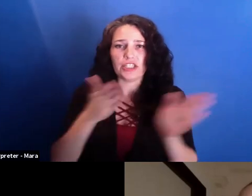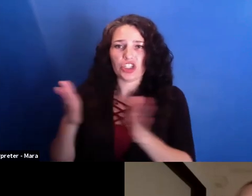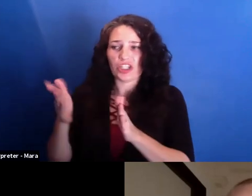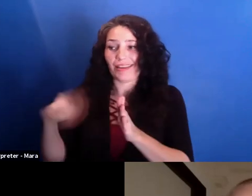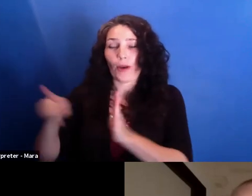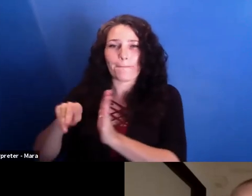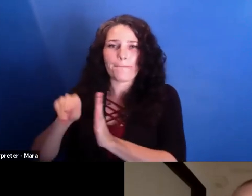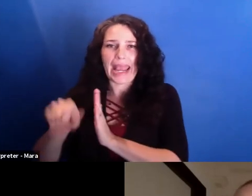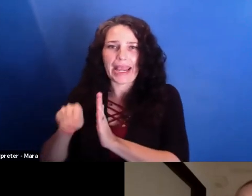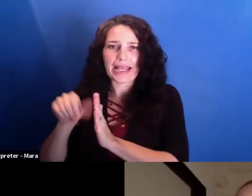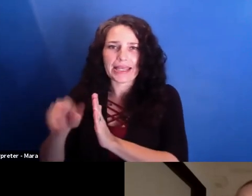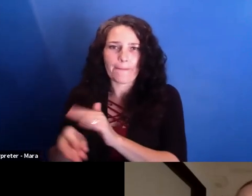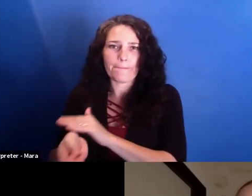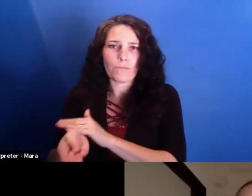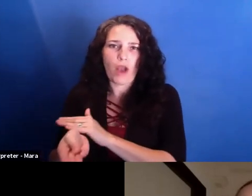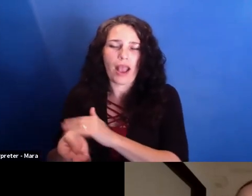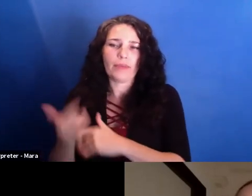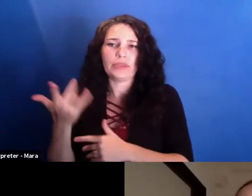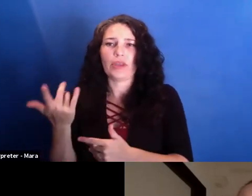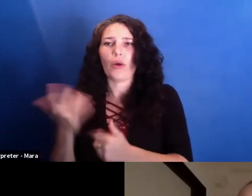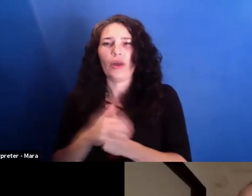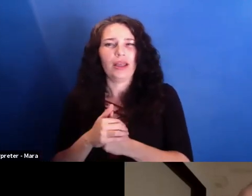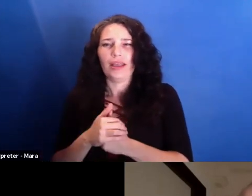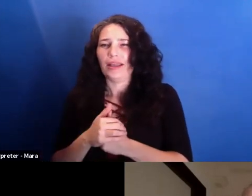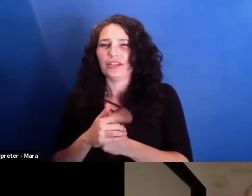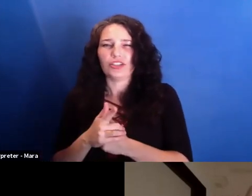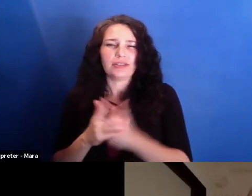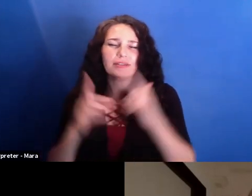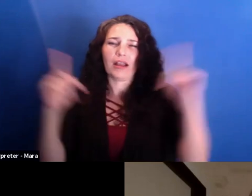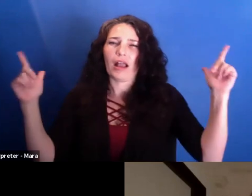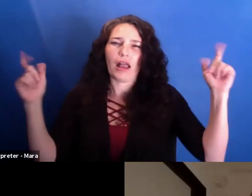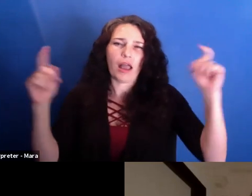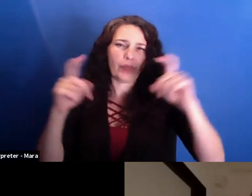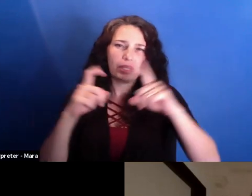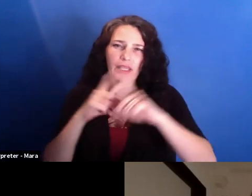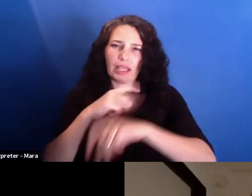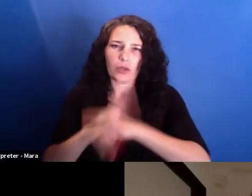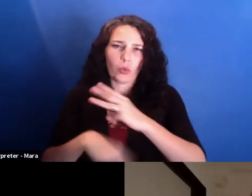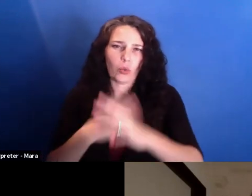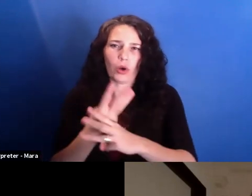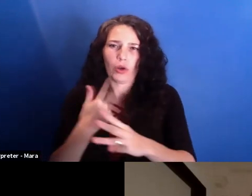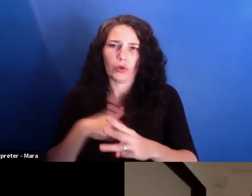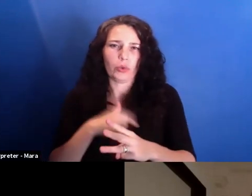to get several laws through. It's a very complicated world we're living in. And that's why I think journalism